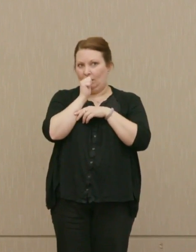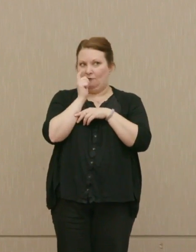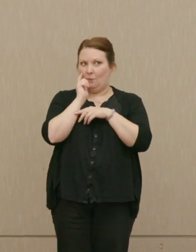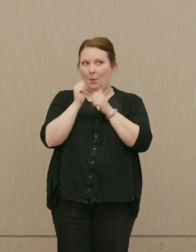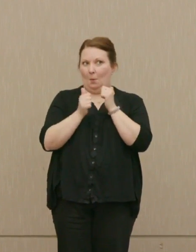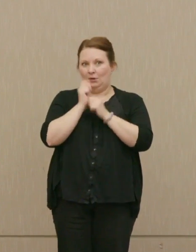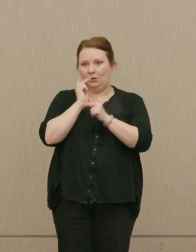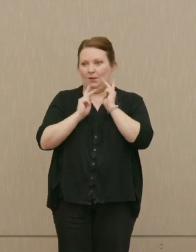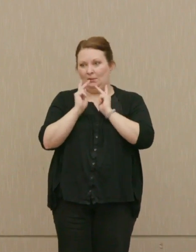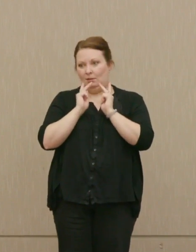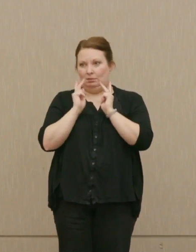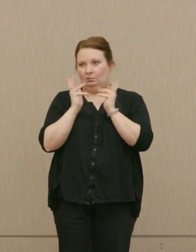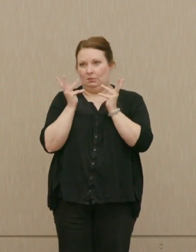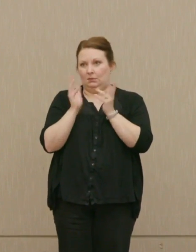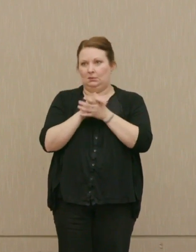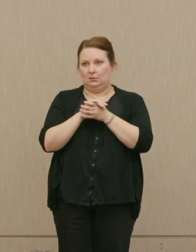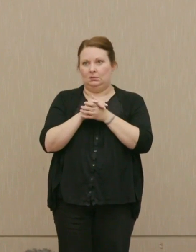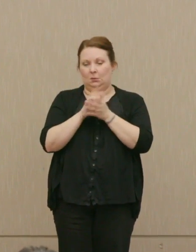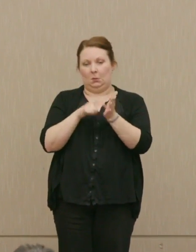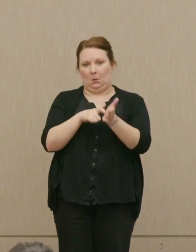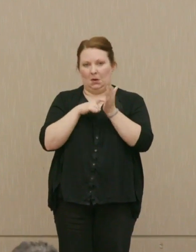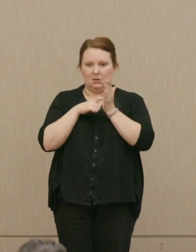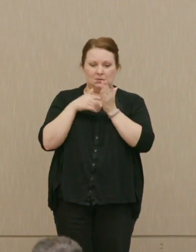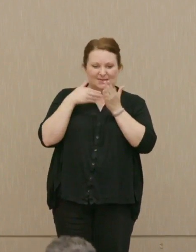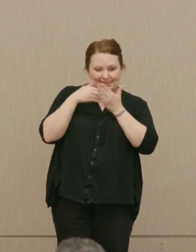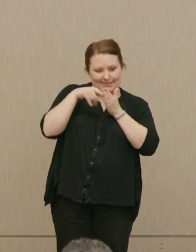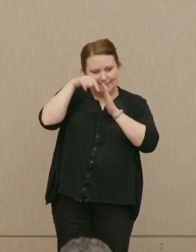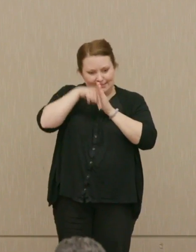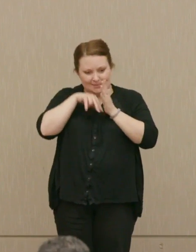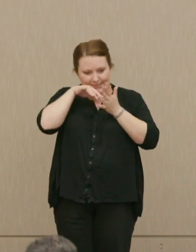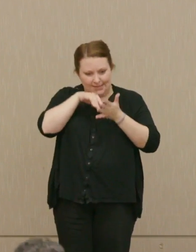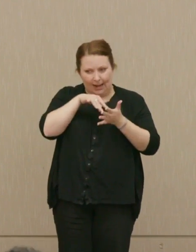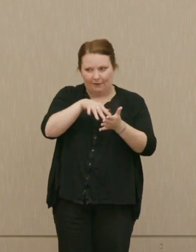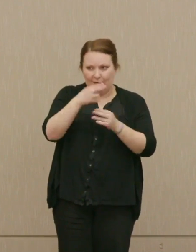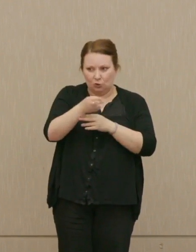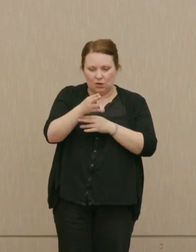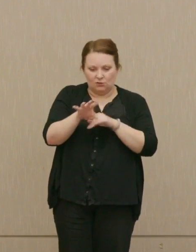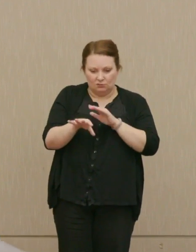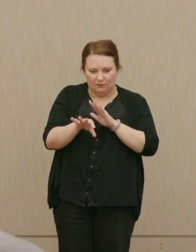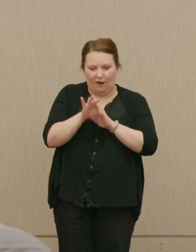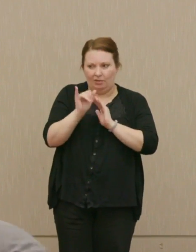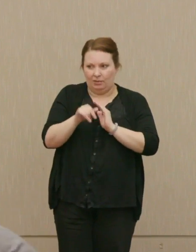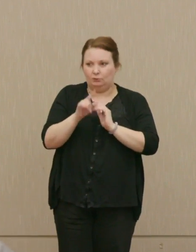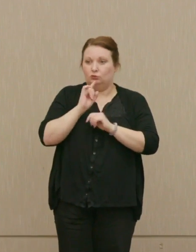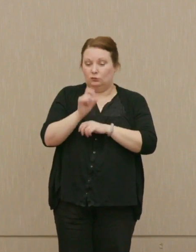It takes very deep close study of the history, and by the way, it's only, I believe it's